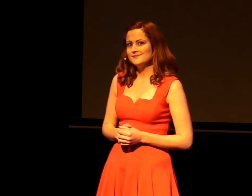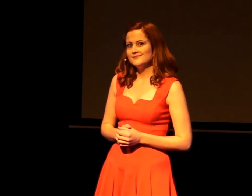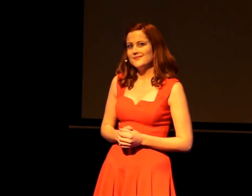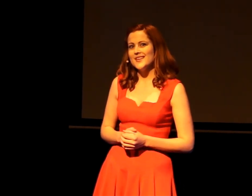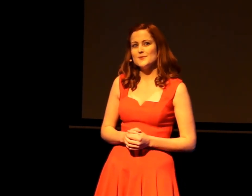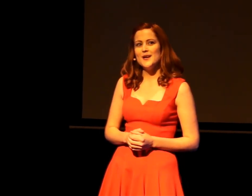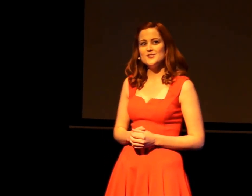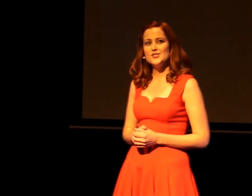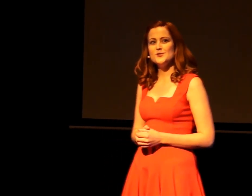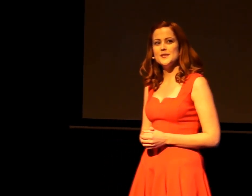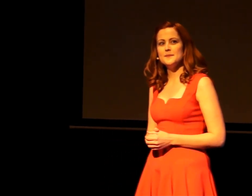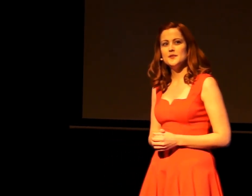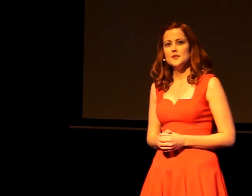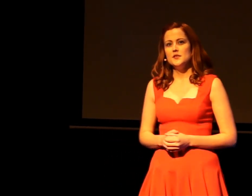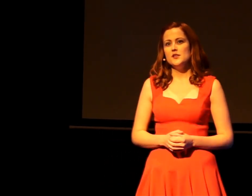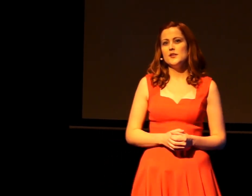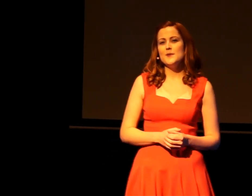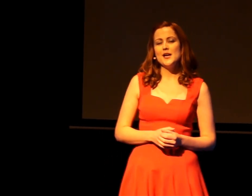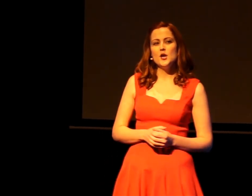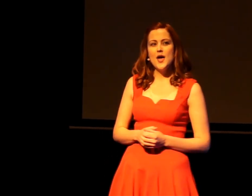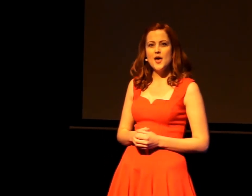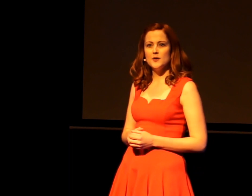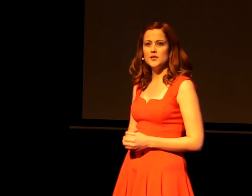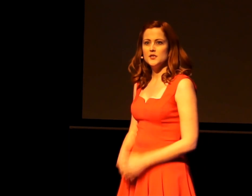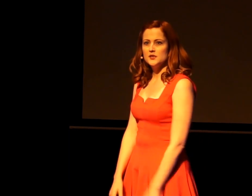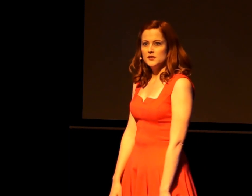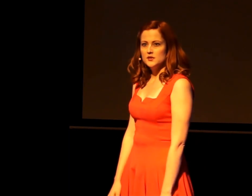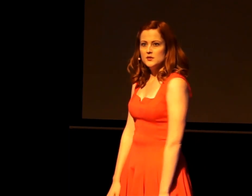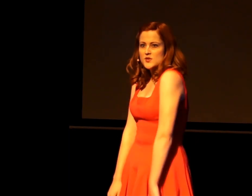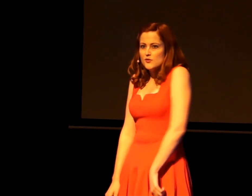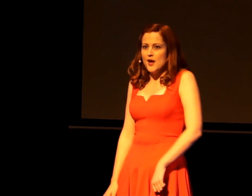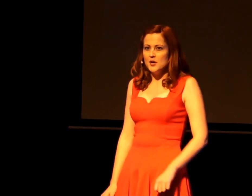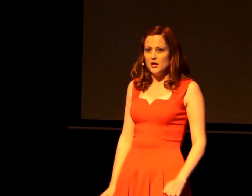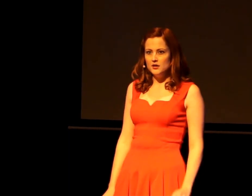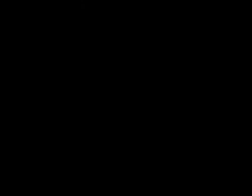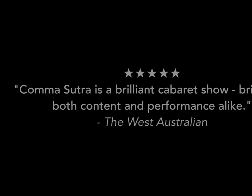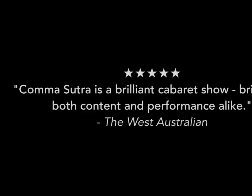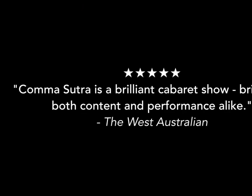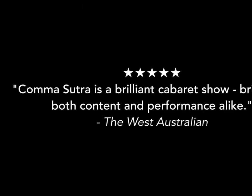And that's when I'll seduce him, the only way I know how: with grammar.